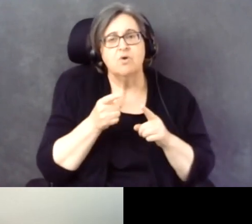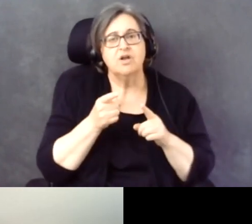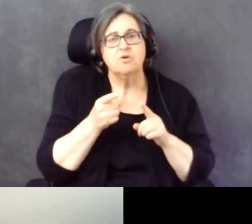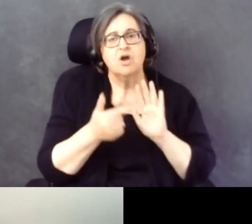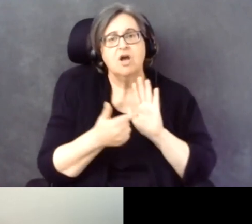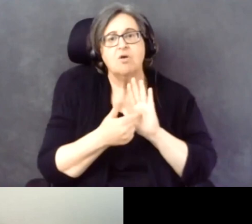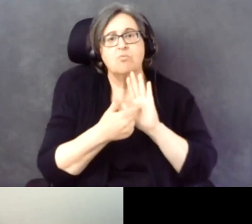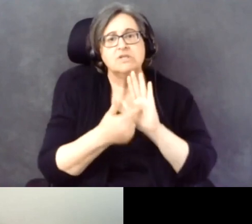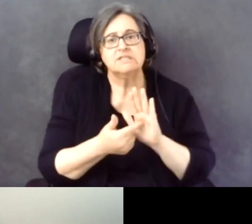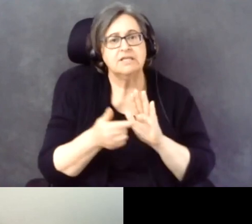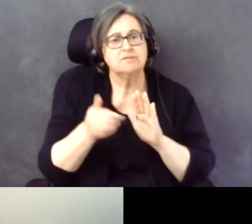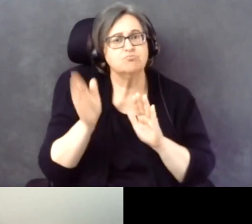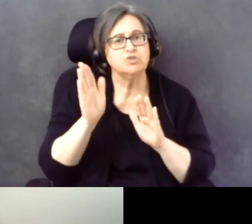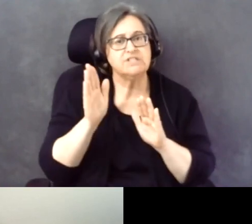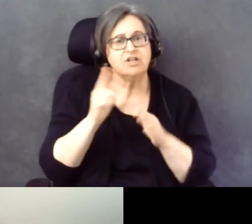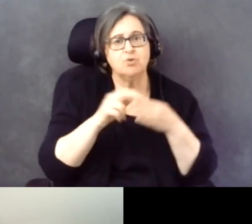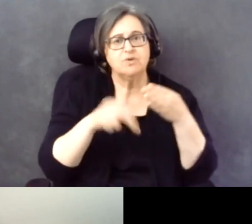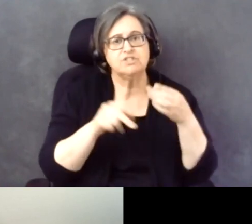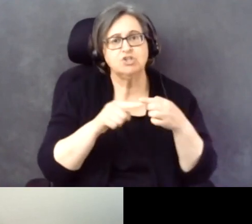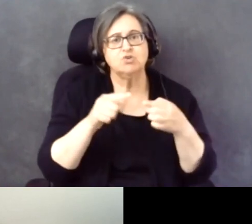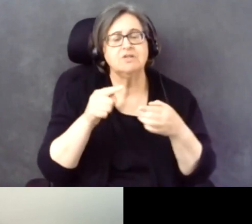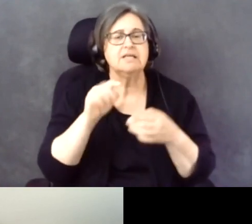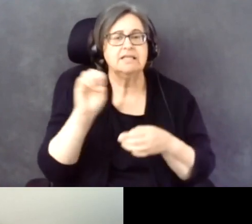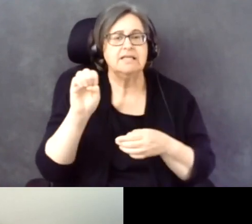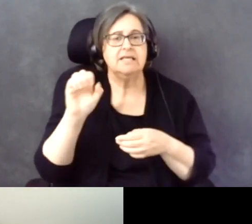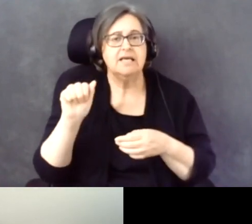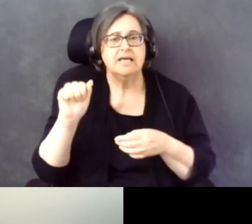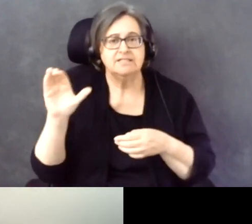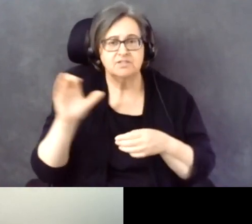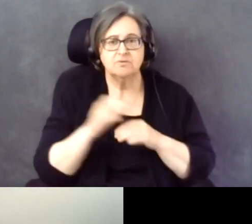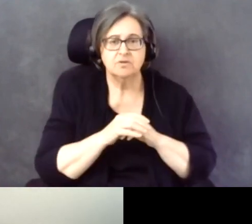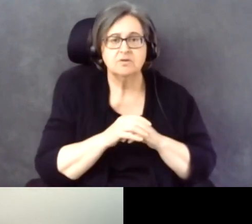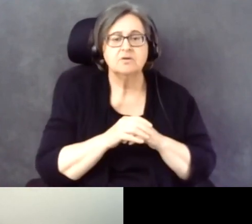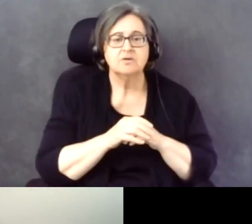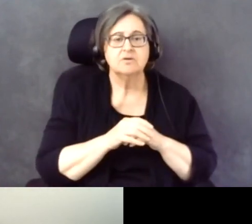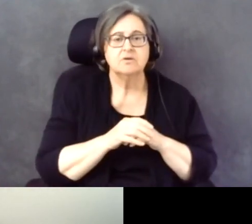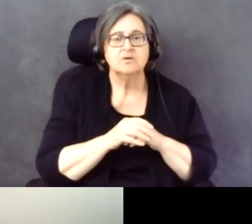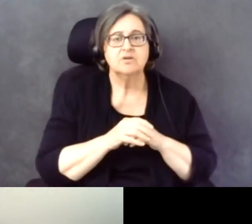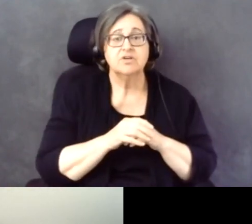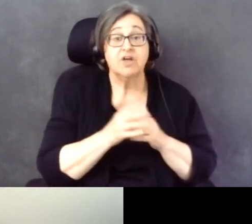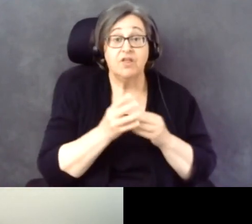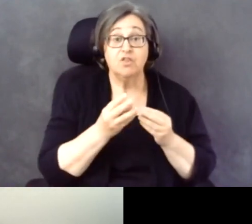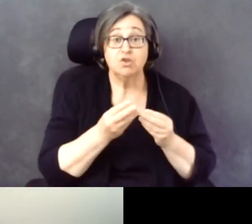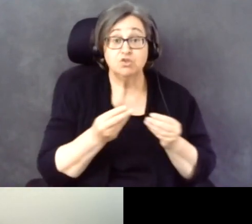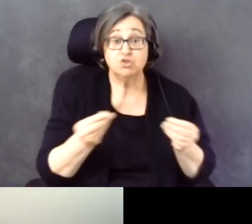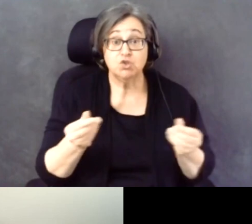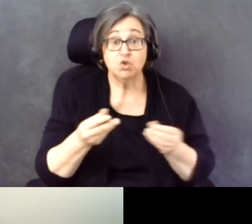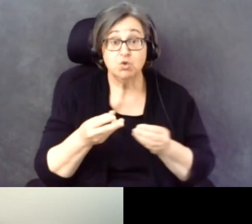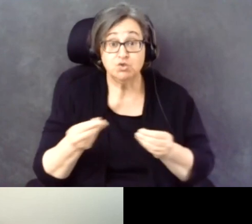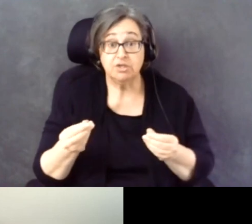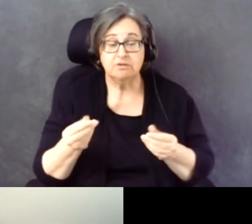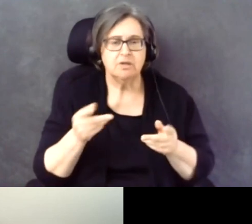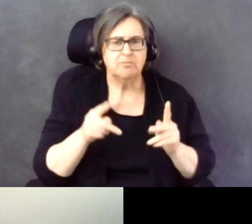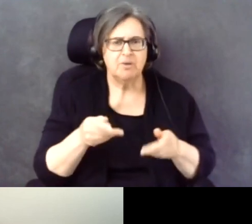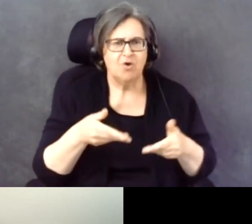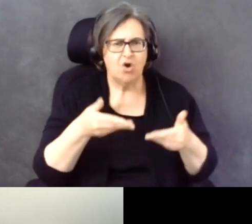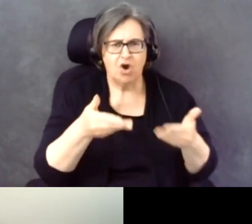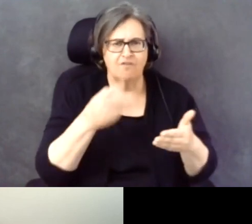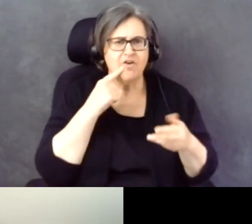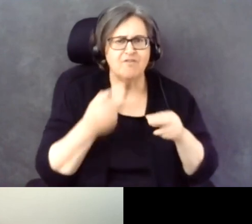that oftentimes, the solutions, the people offer for increasing turn out among people